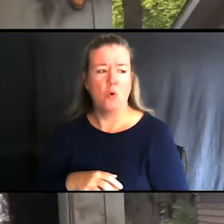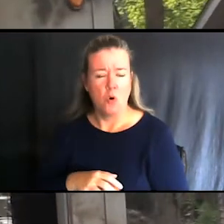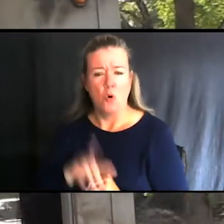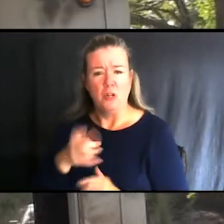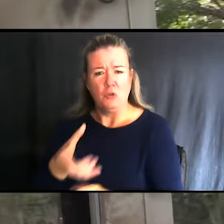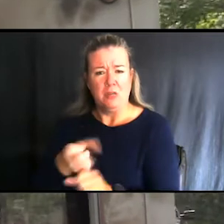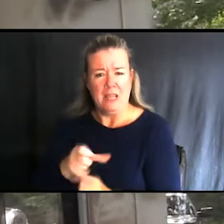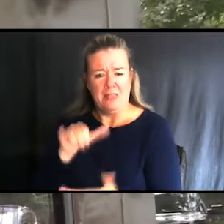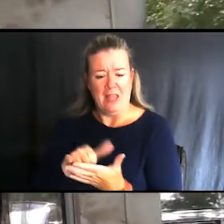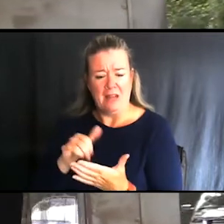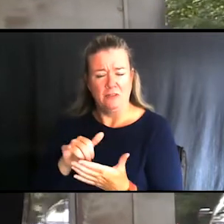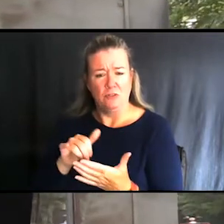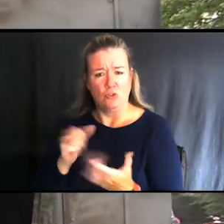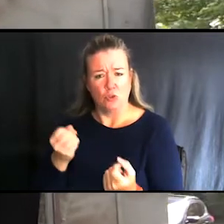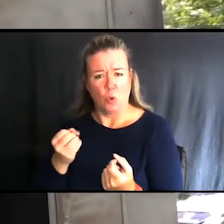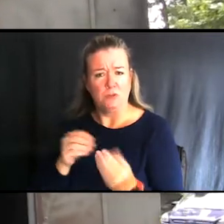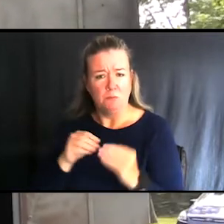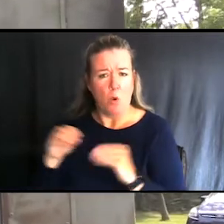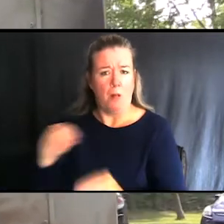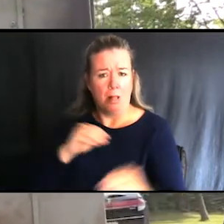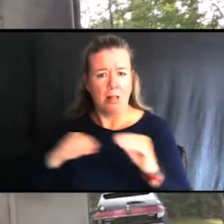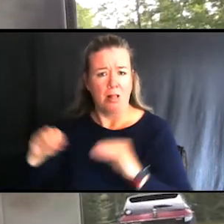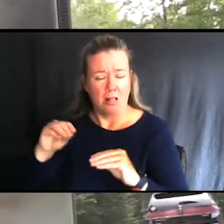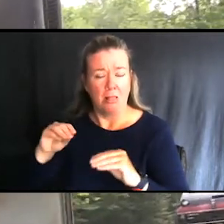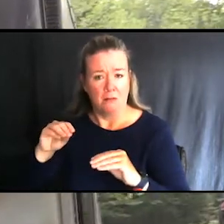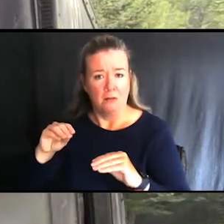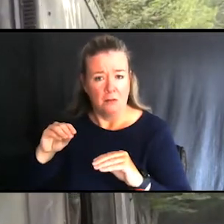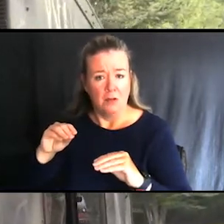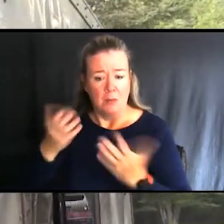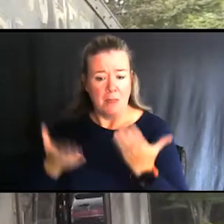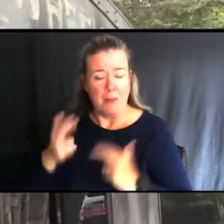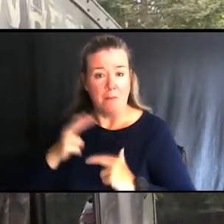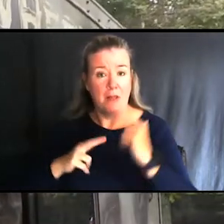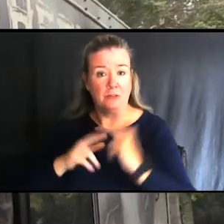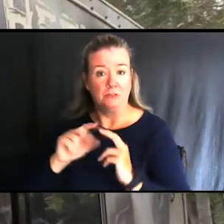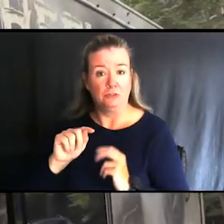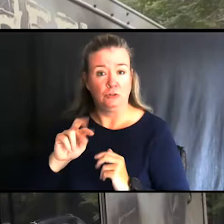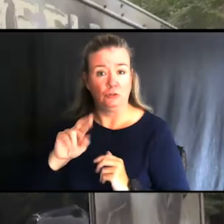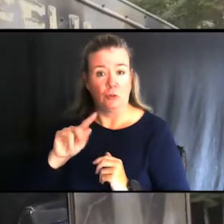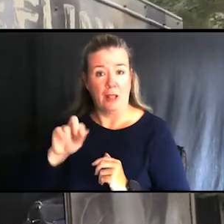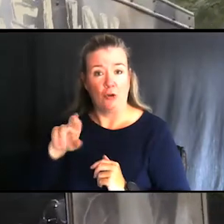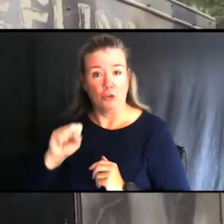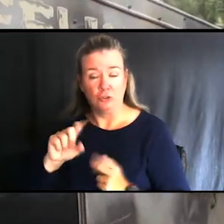so it's mobile and be able to get out and maybe build some trailers and some blinds and stuff, so we did.